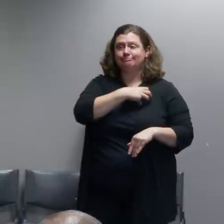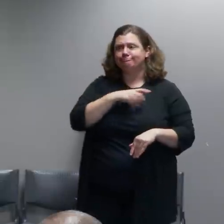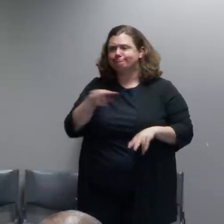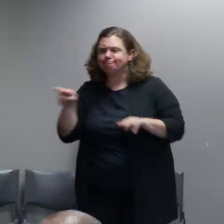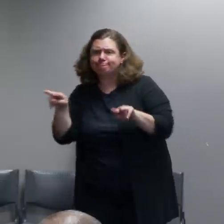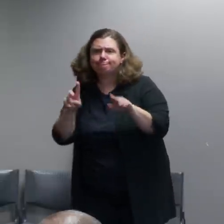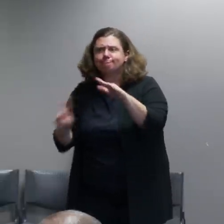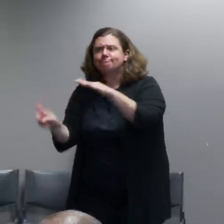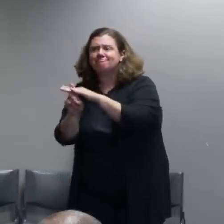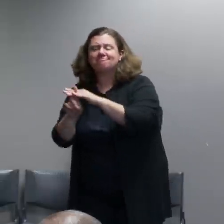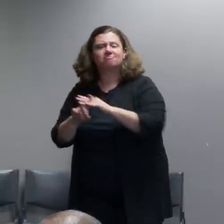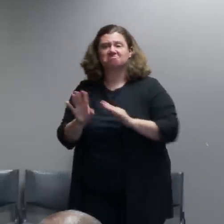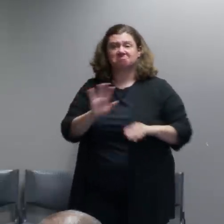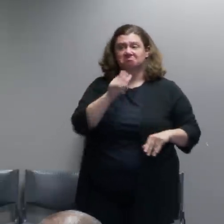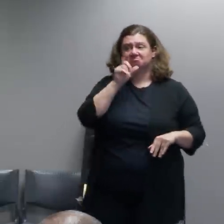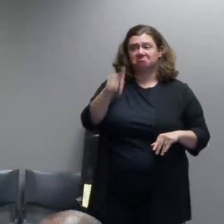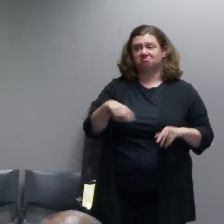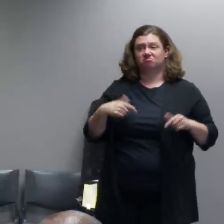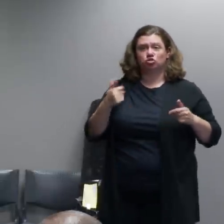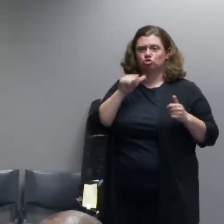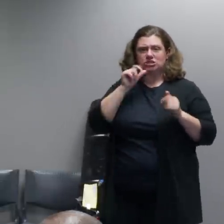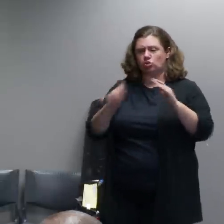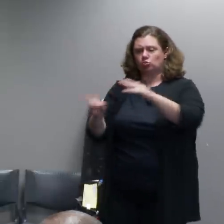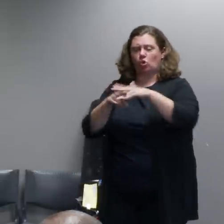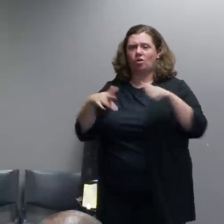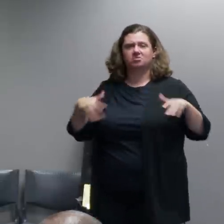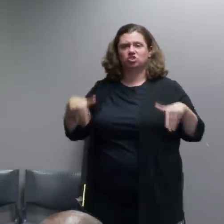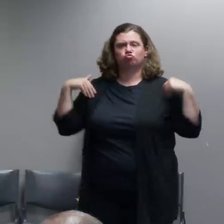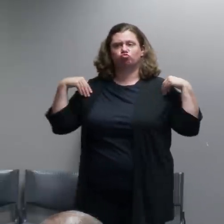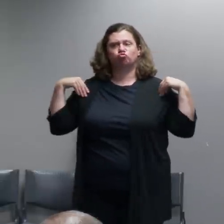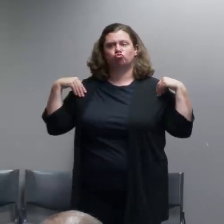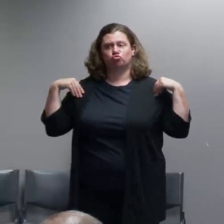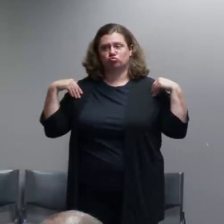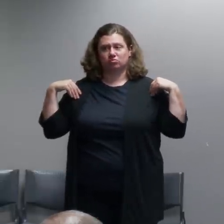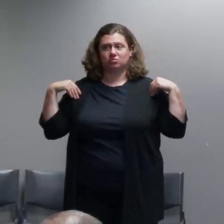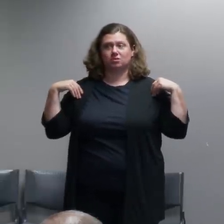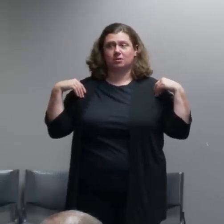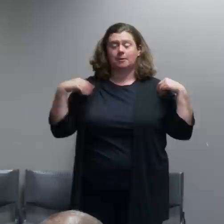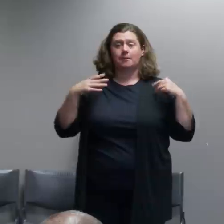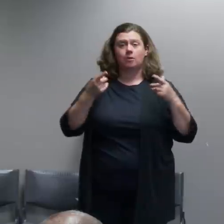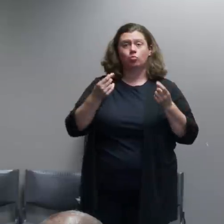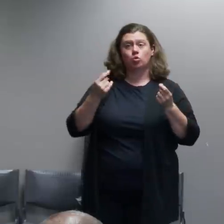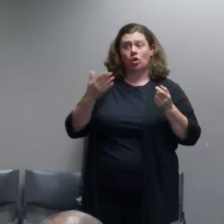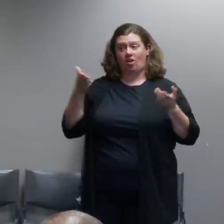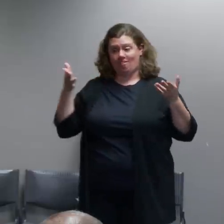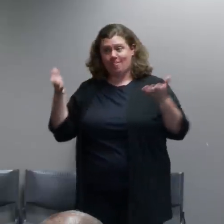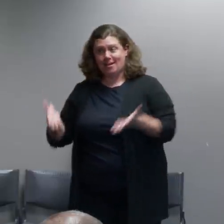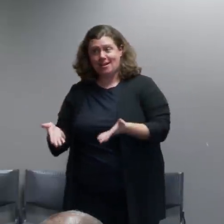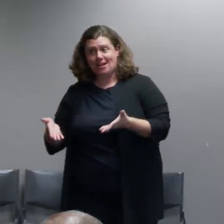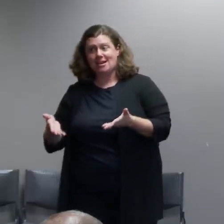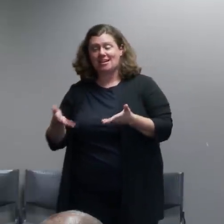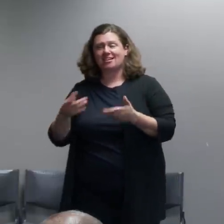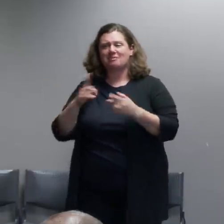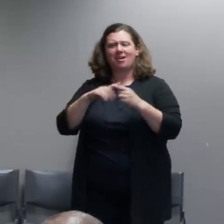all the way up to you know having to engage in some of the the more hands-on